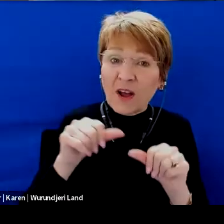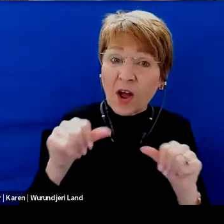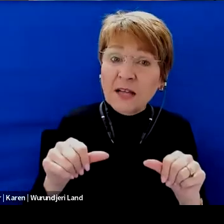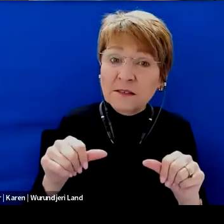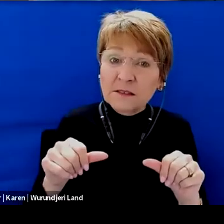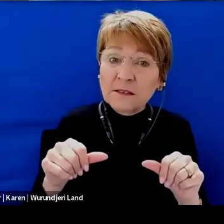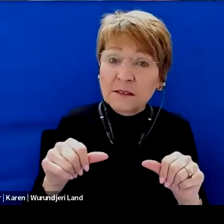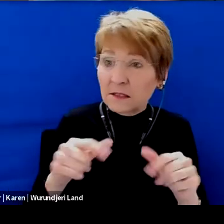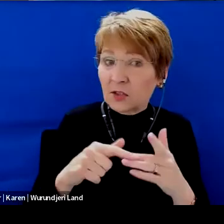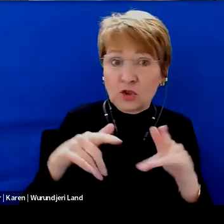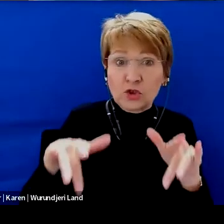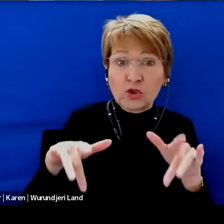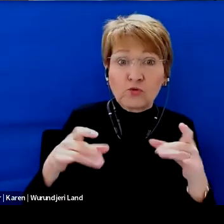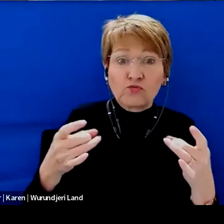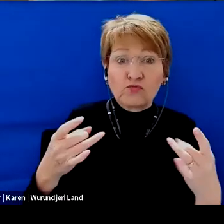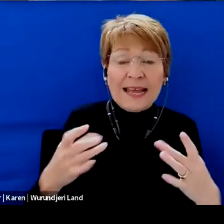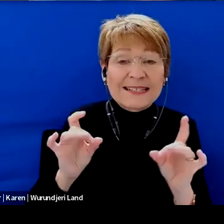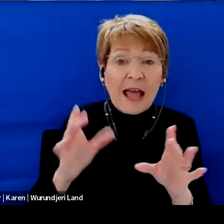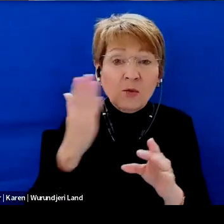is not ready to start school.